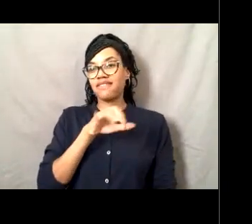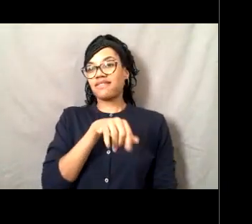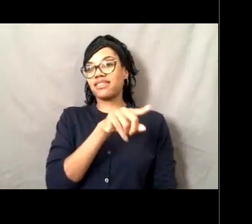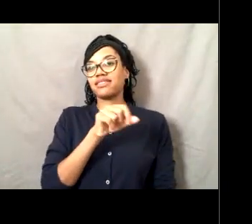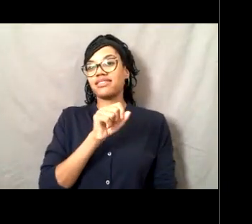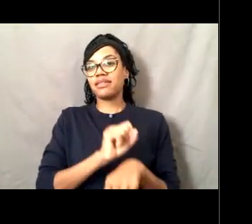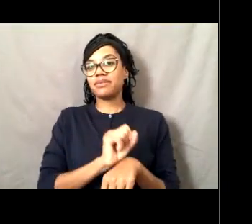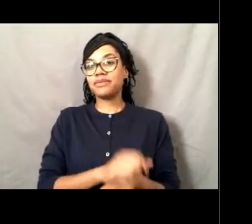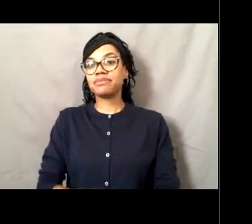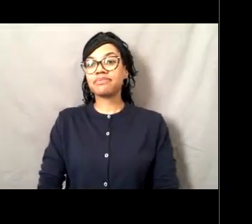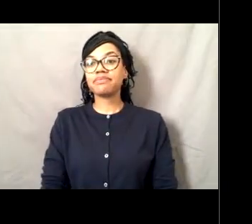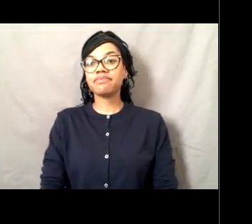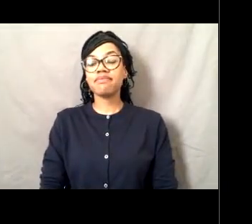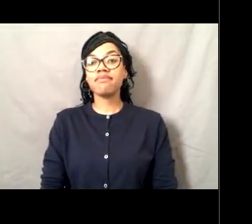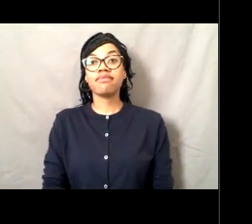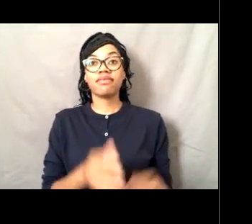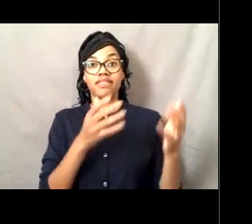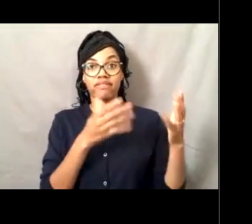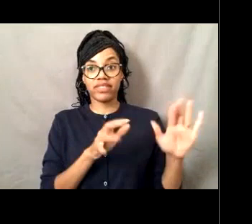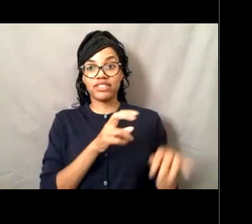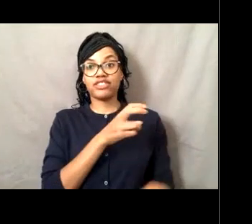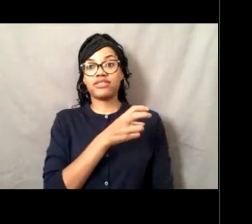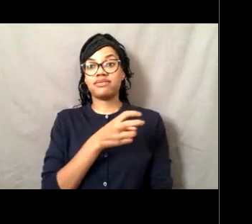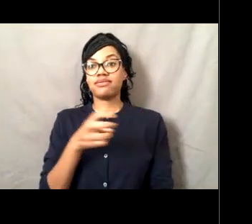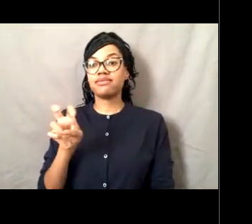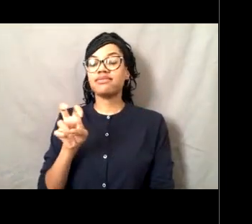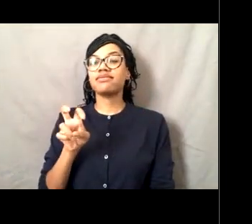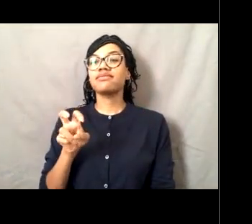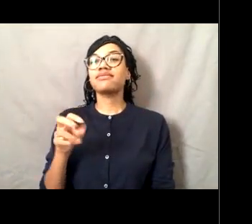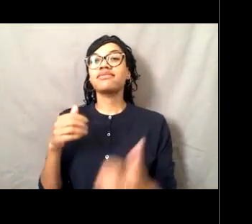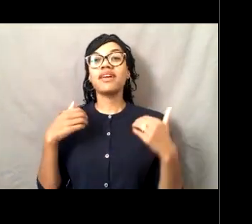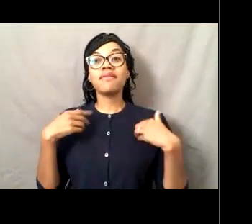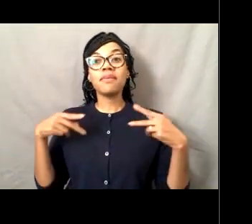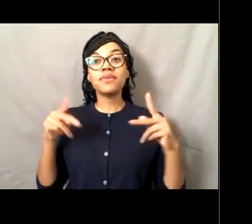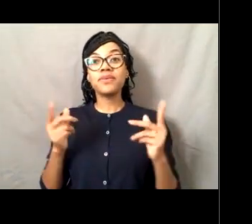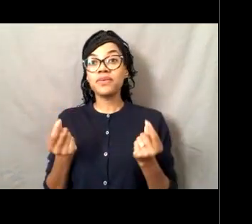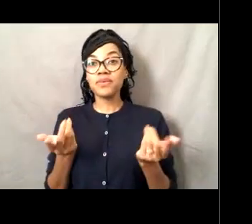and I had the opportunity to go back to Alaska